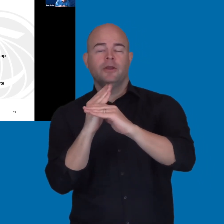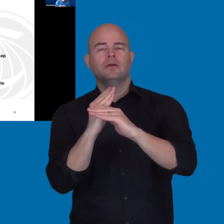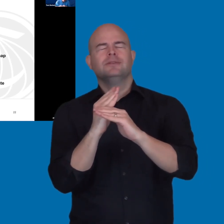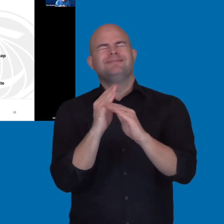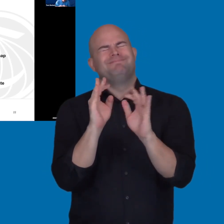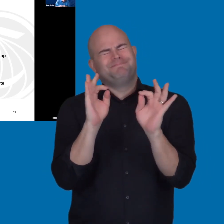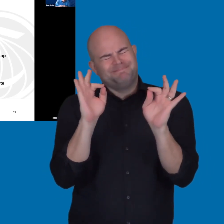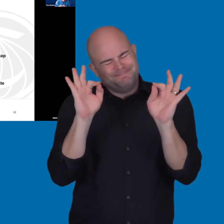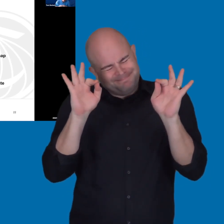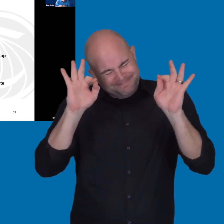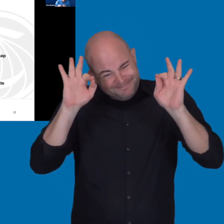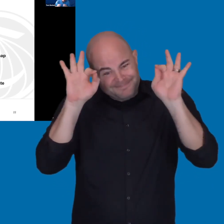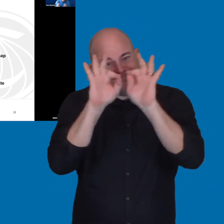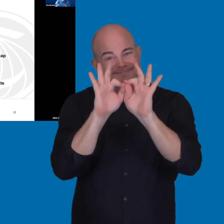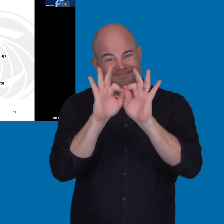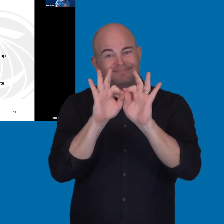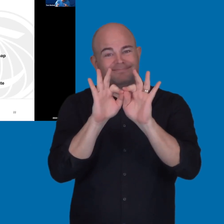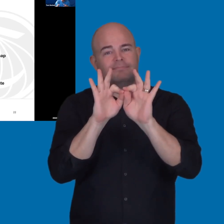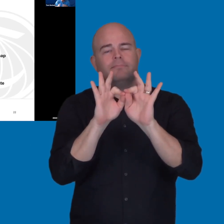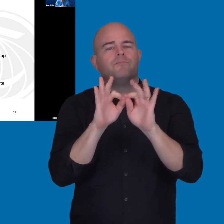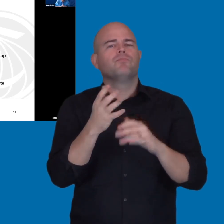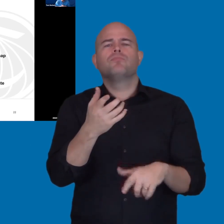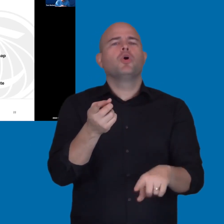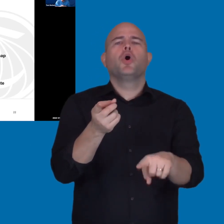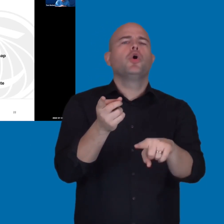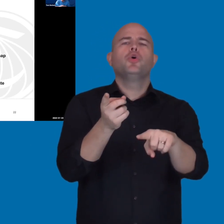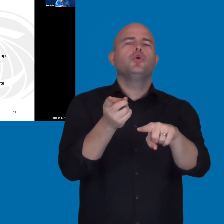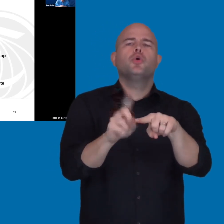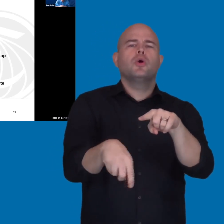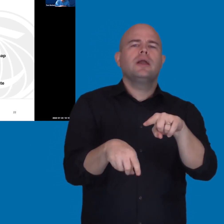So, you cannot just take a vendor's word.